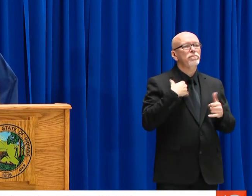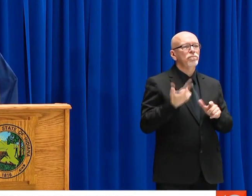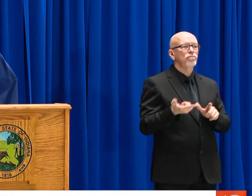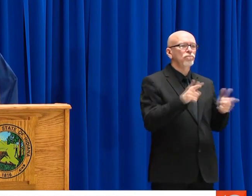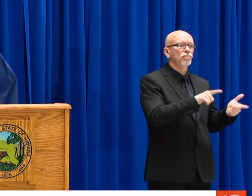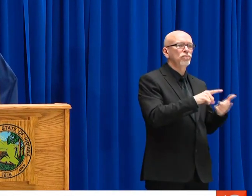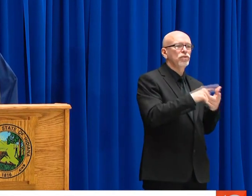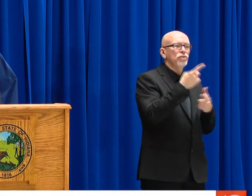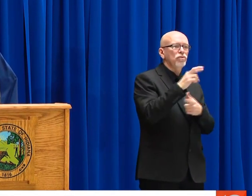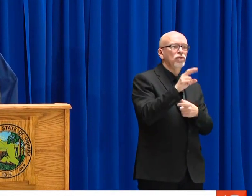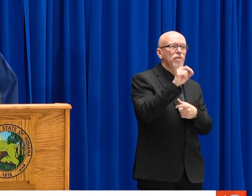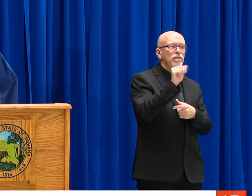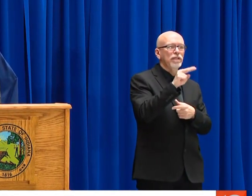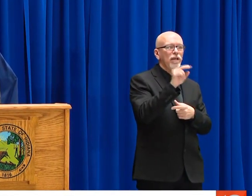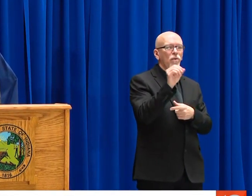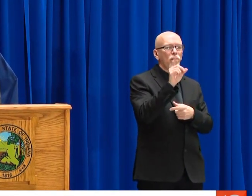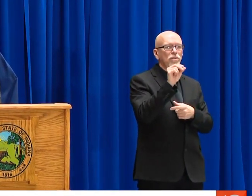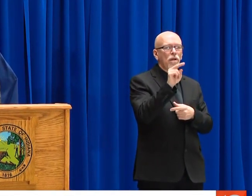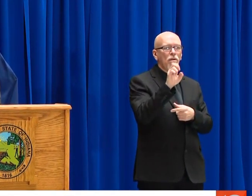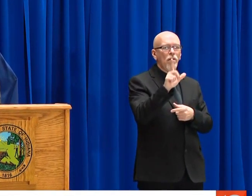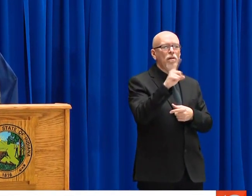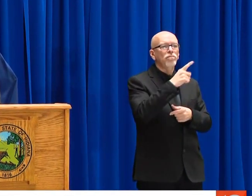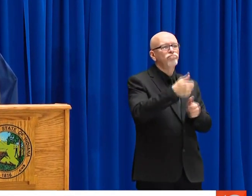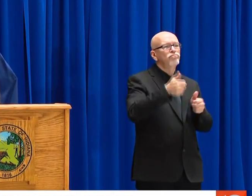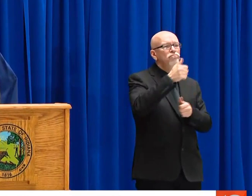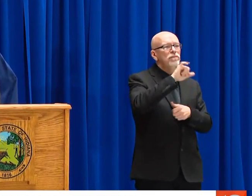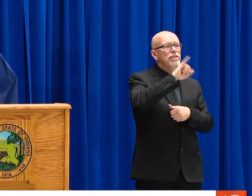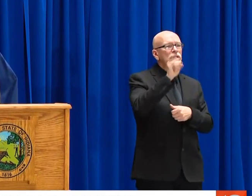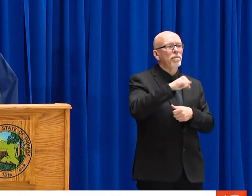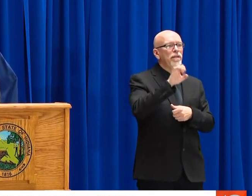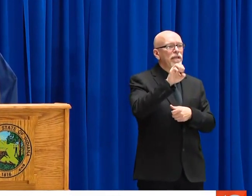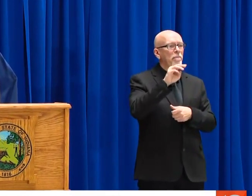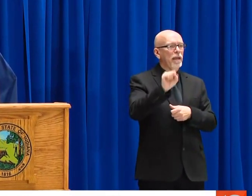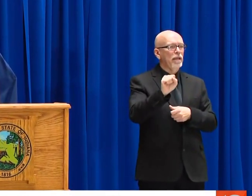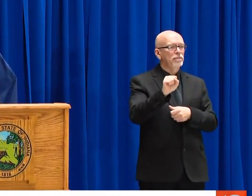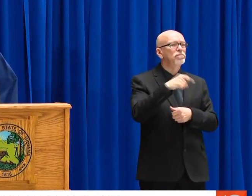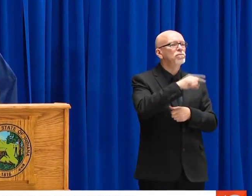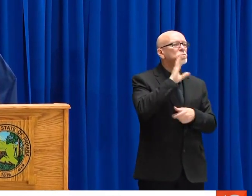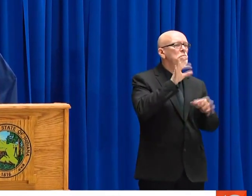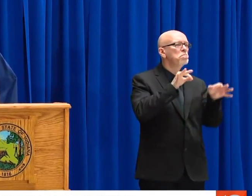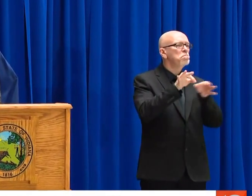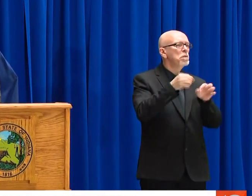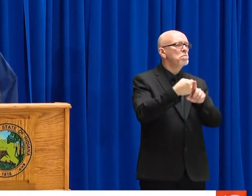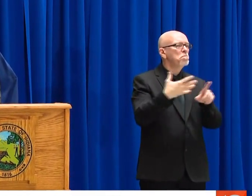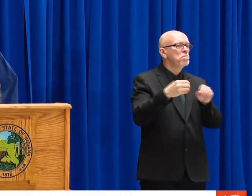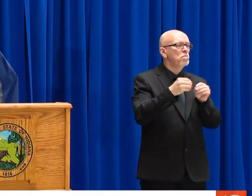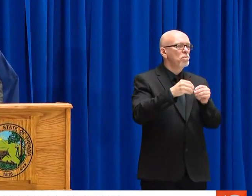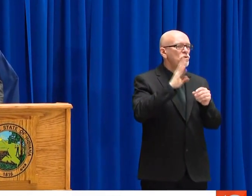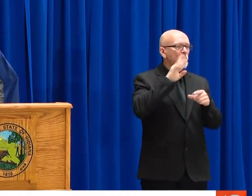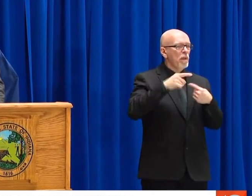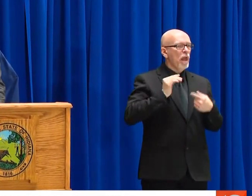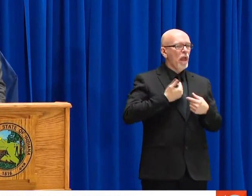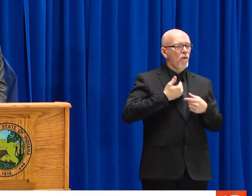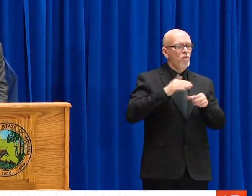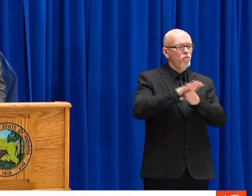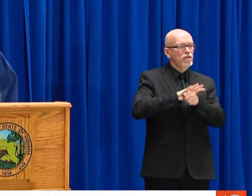RESPONDERS AND ALLOW THEM TO CONTINUE TO PROVIDE EMERGENCY ASSISTANCE TO HOOSIERS ACROSS IND NAR. I'M GOING TO TURN THE MICROPHONE